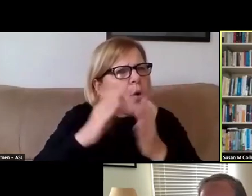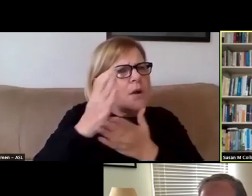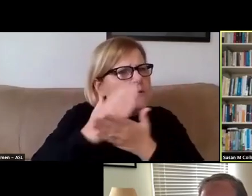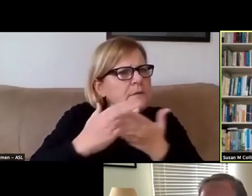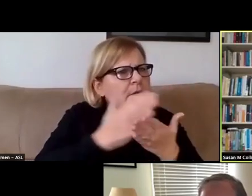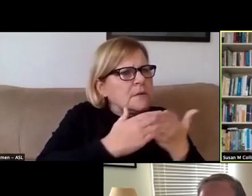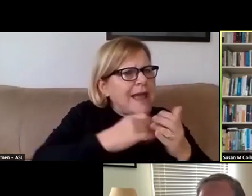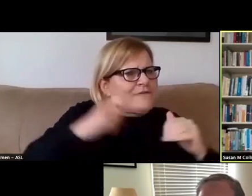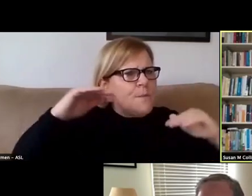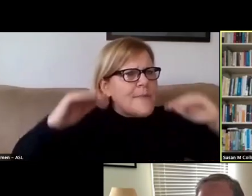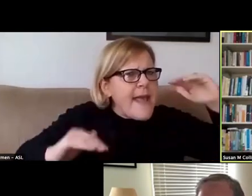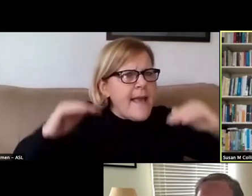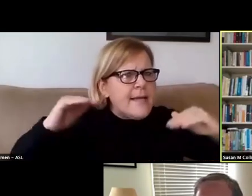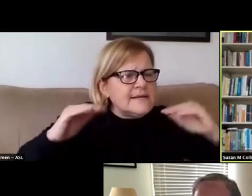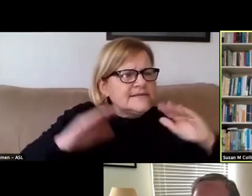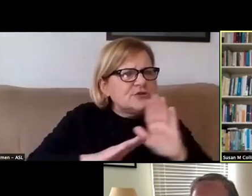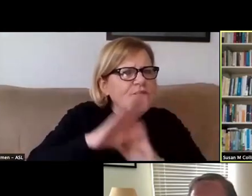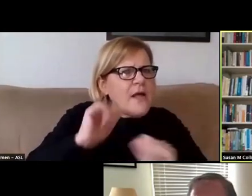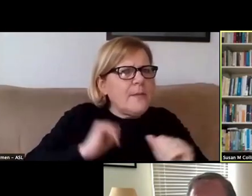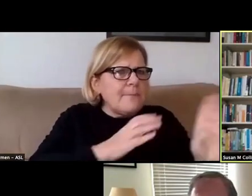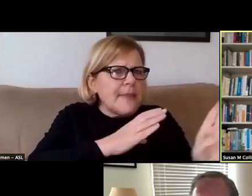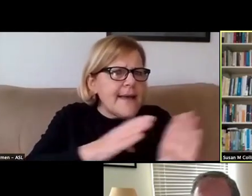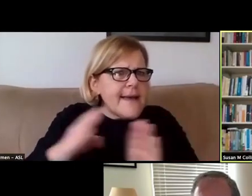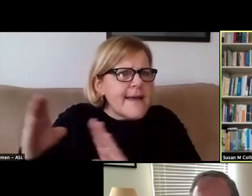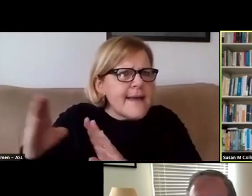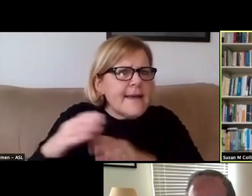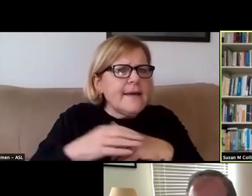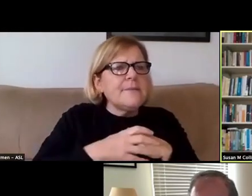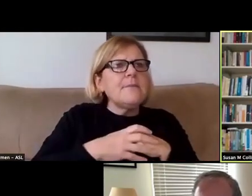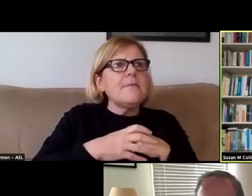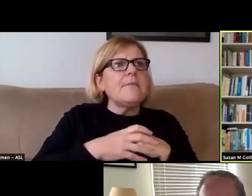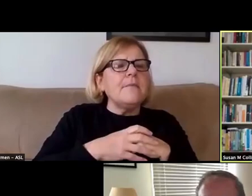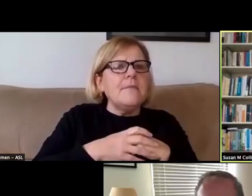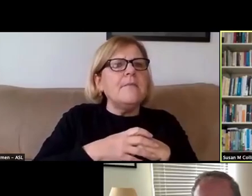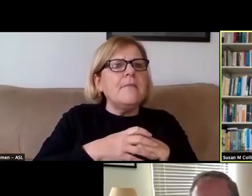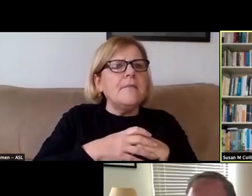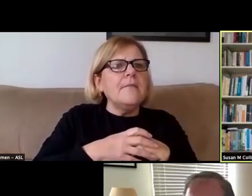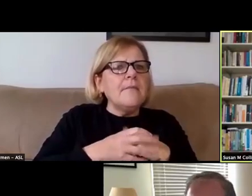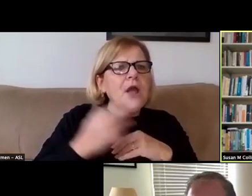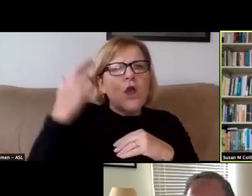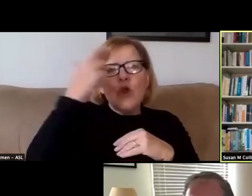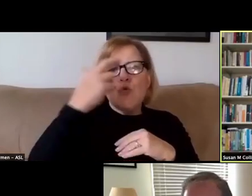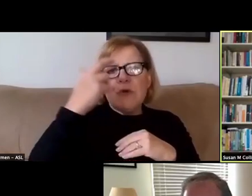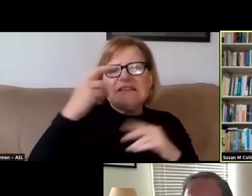as we developed our plans. And reasonable people will weigh those considerations